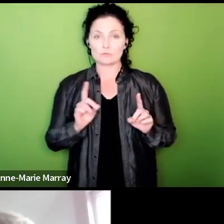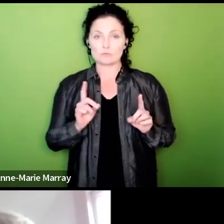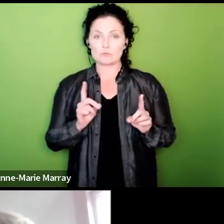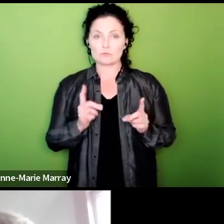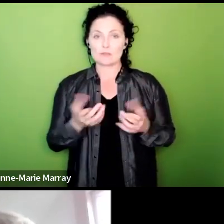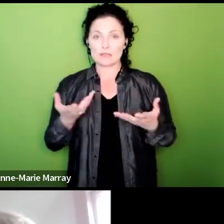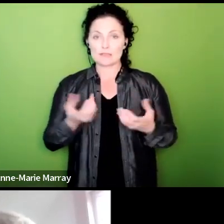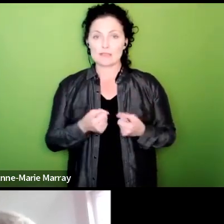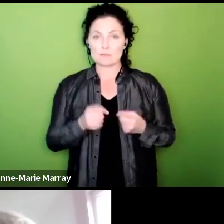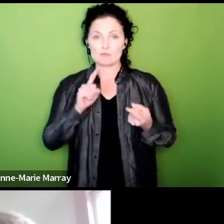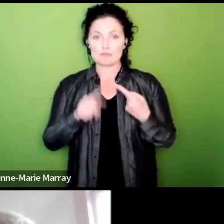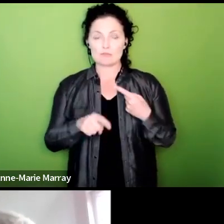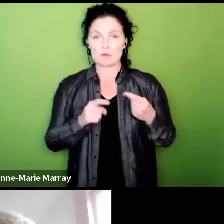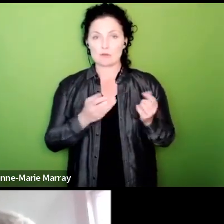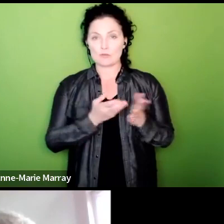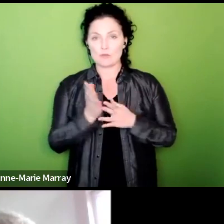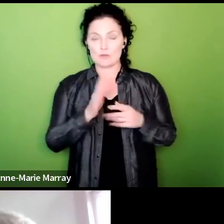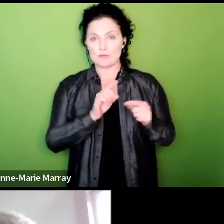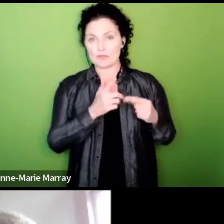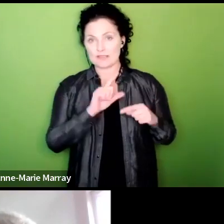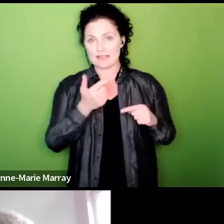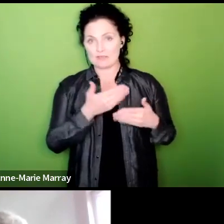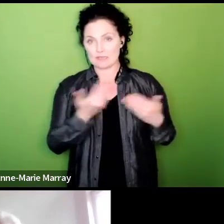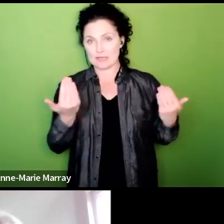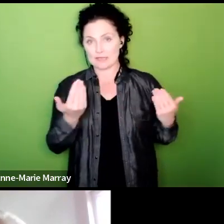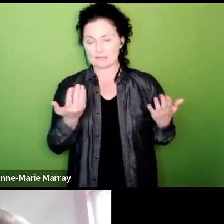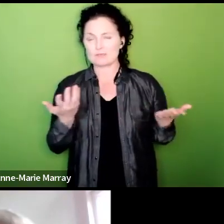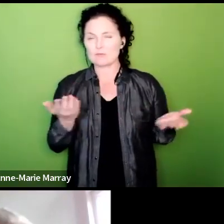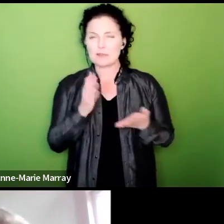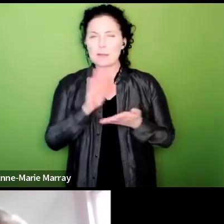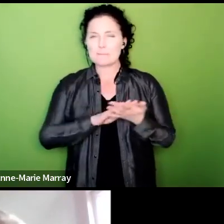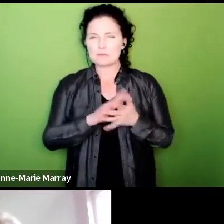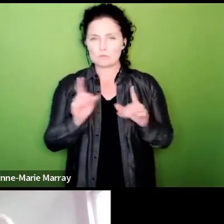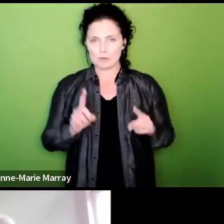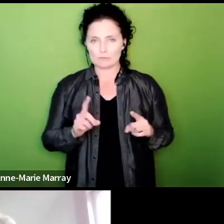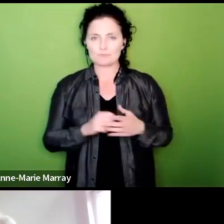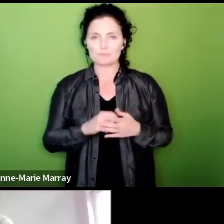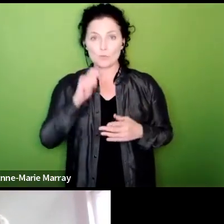day period so in other words we've said haven't we that that there will be seven days for the